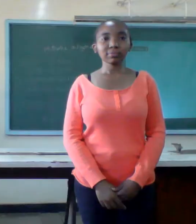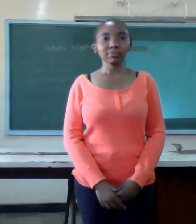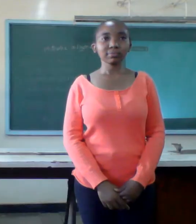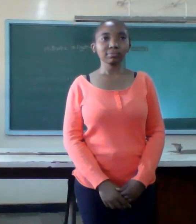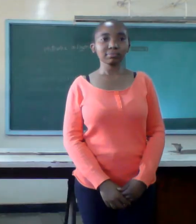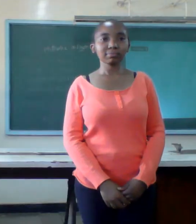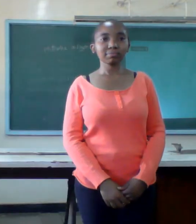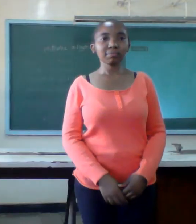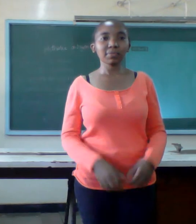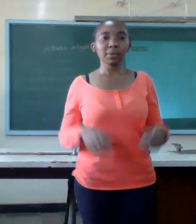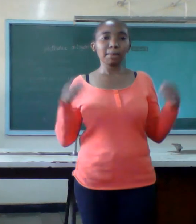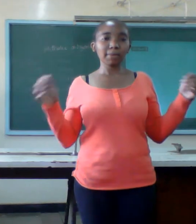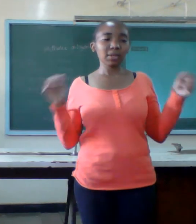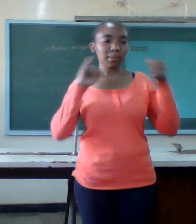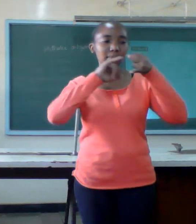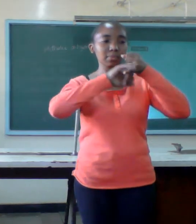be sacred in marriage